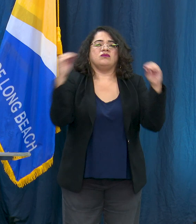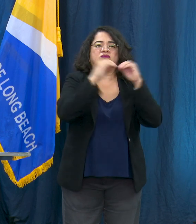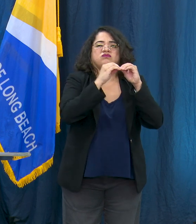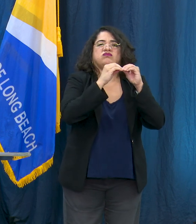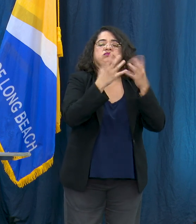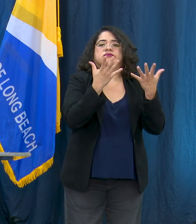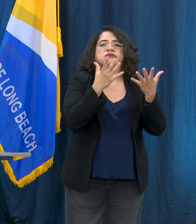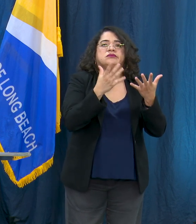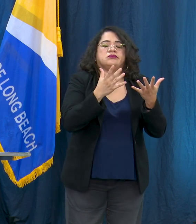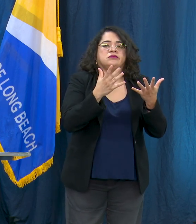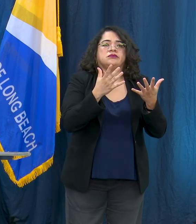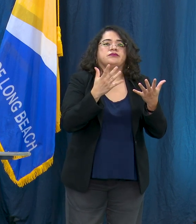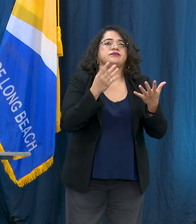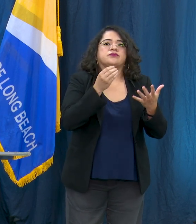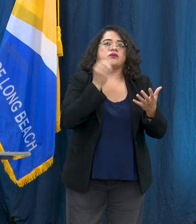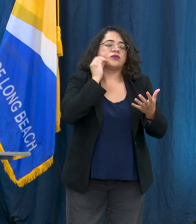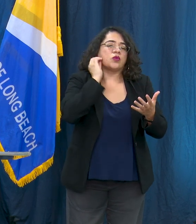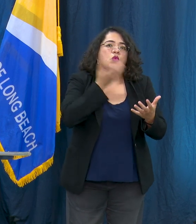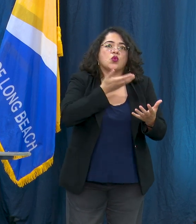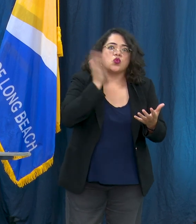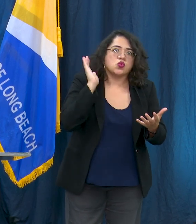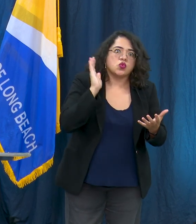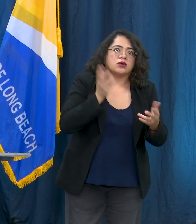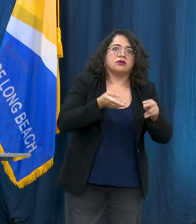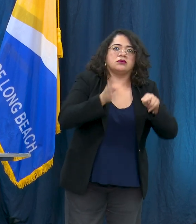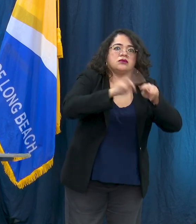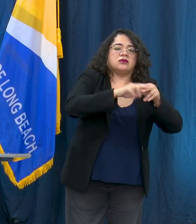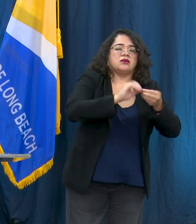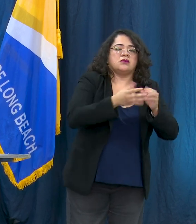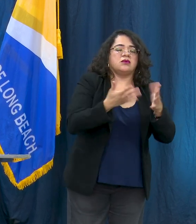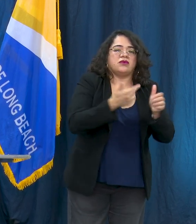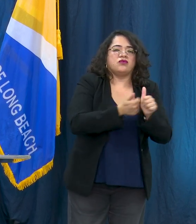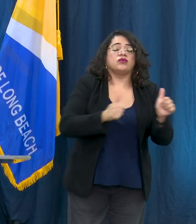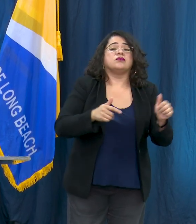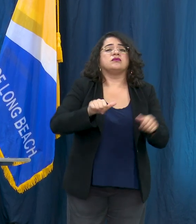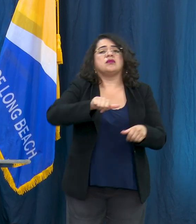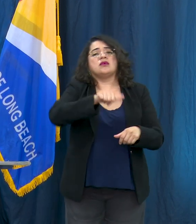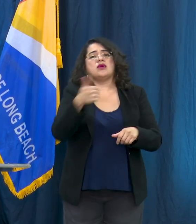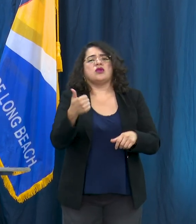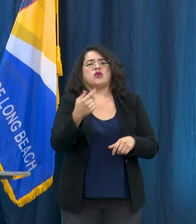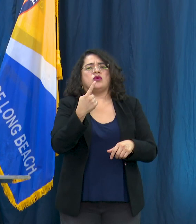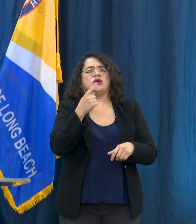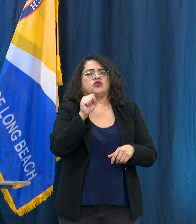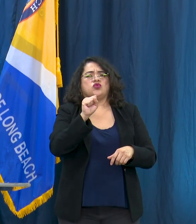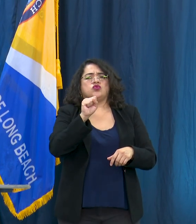Kelly. We have one question from social media as well. The question is I know